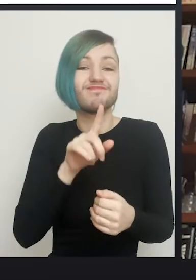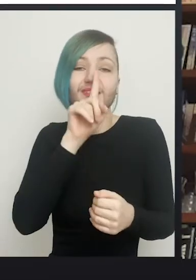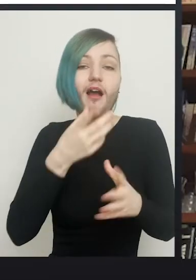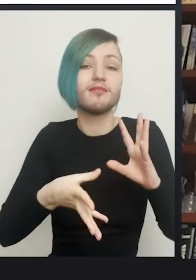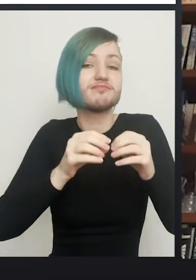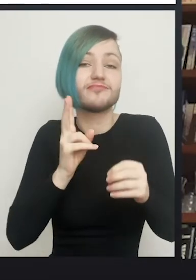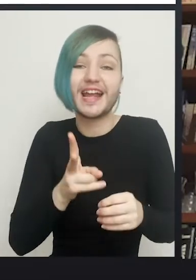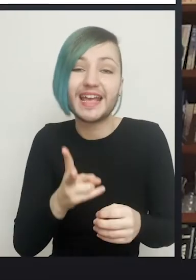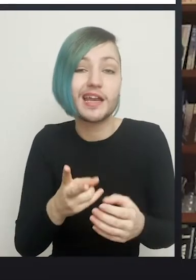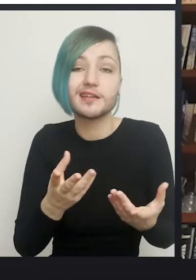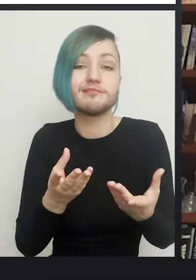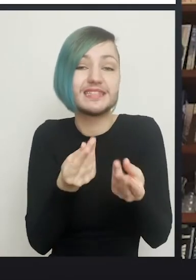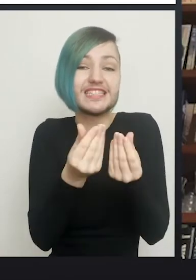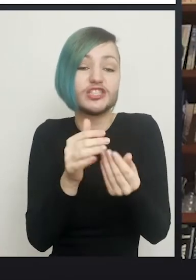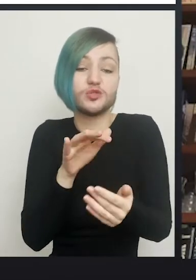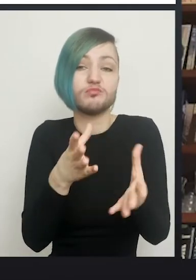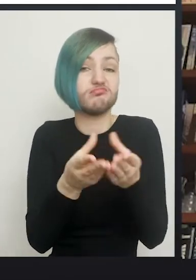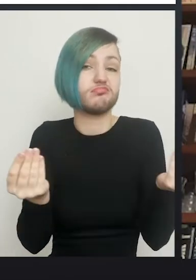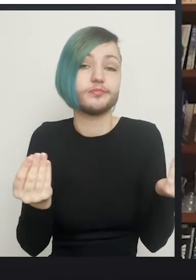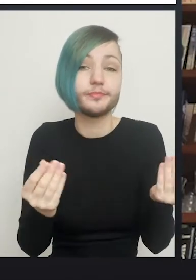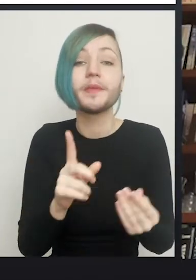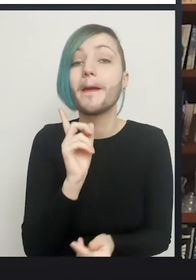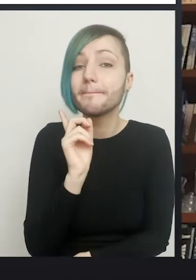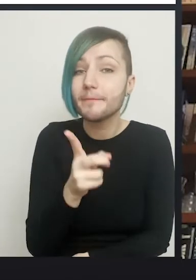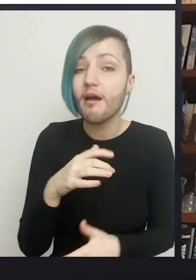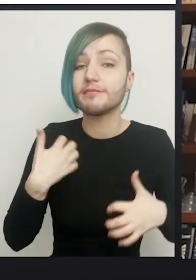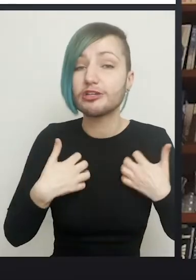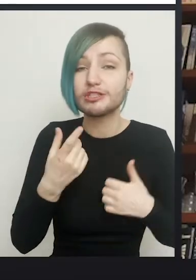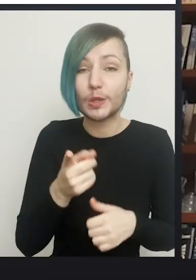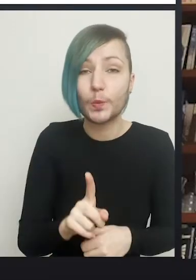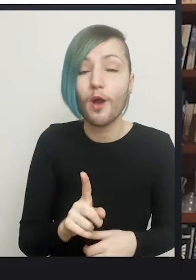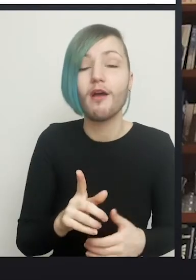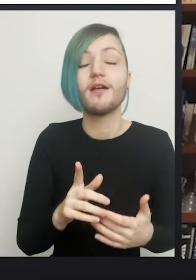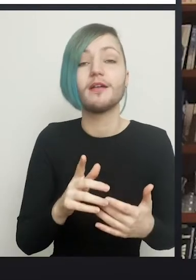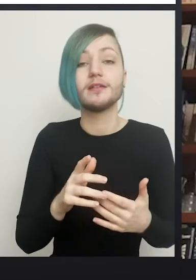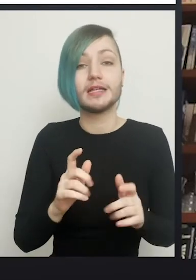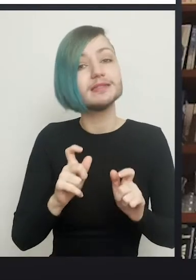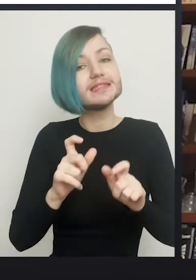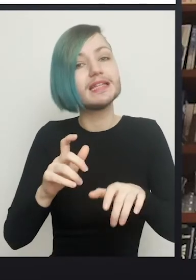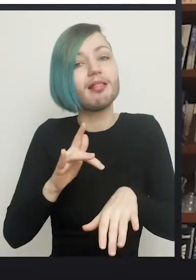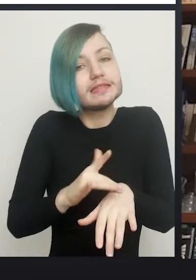the tissue's gone. But the interesting thing is that the sensation tends to be preserved.